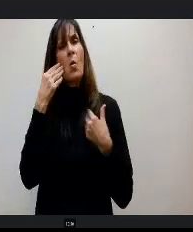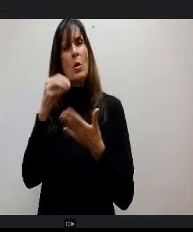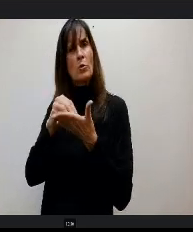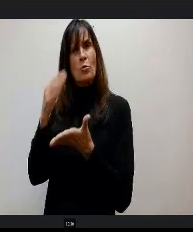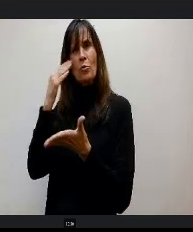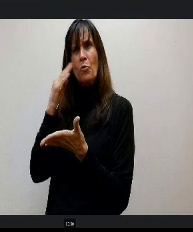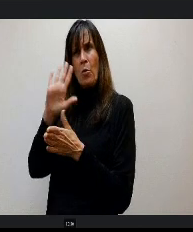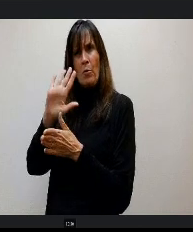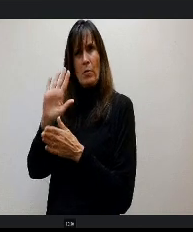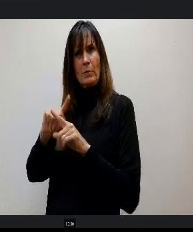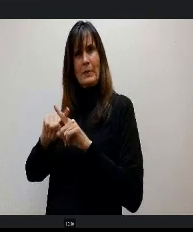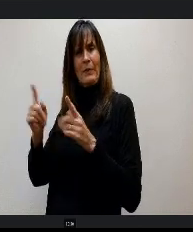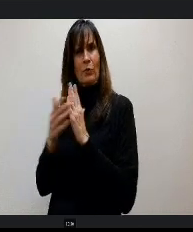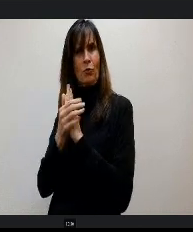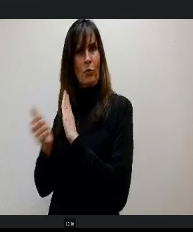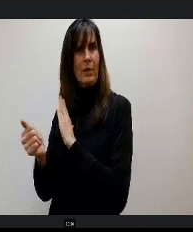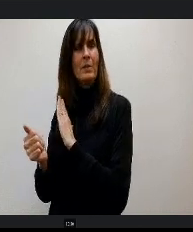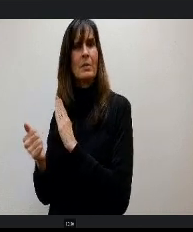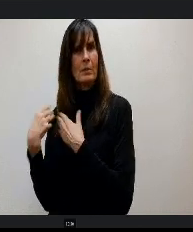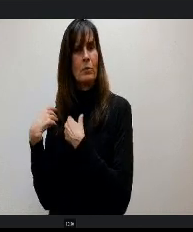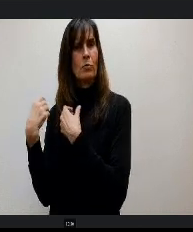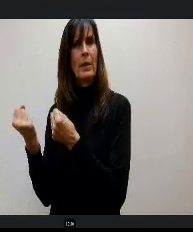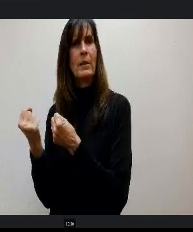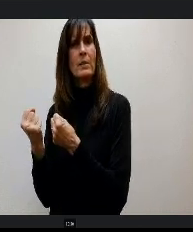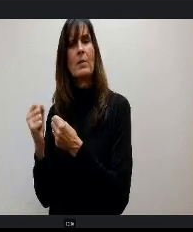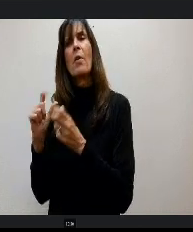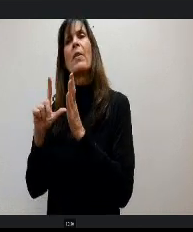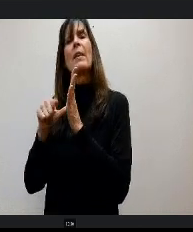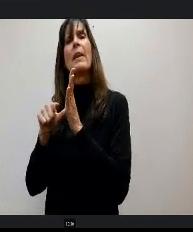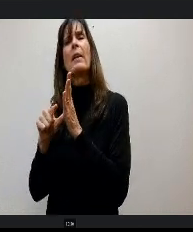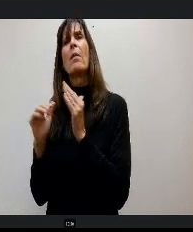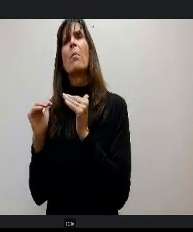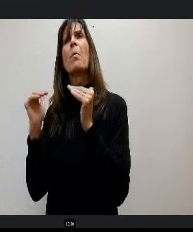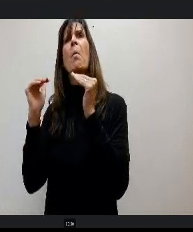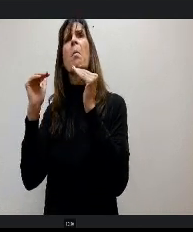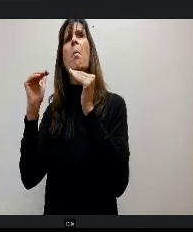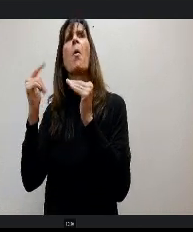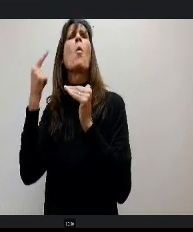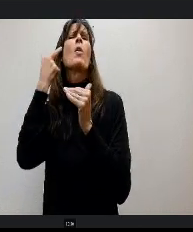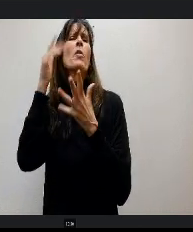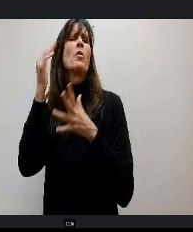early on. So as they get to the upper levels of high school, they already have an idea of what to do. So we have had meetings.